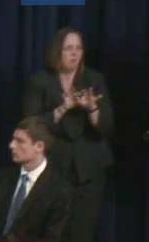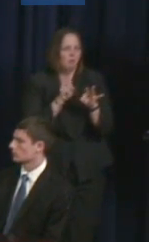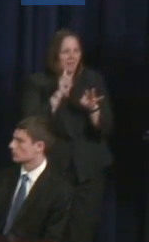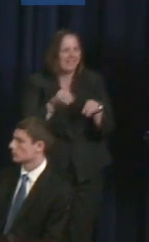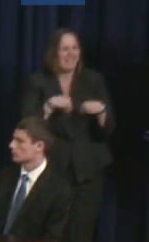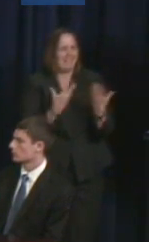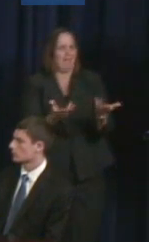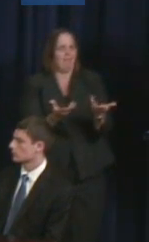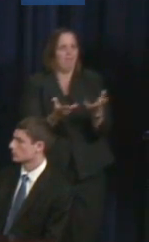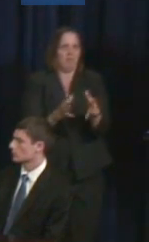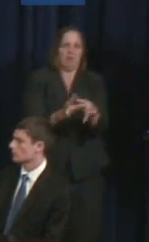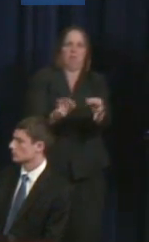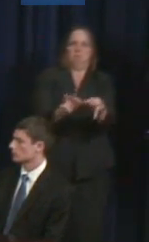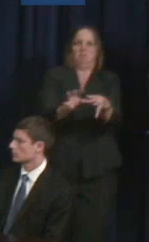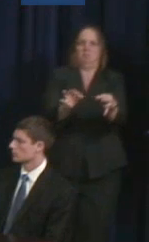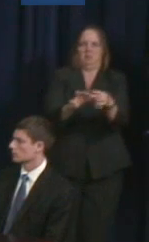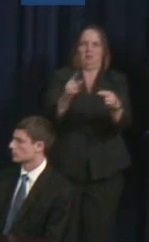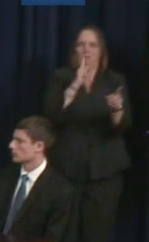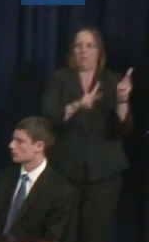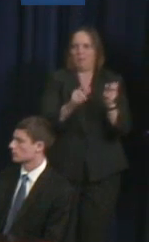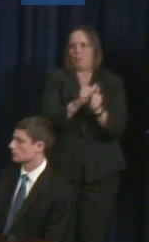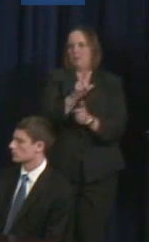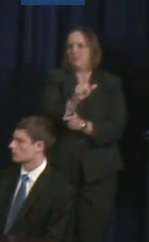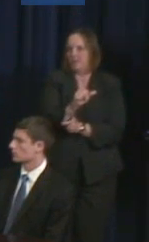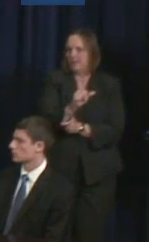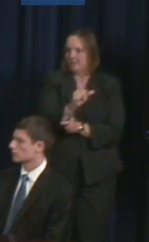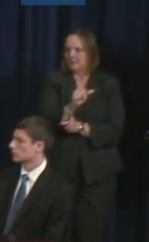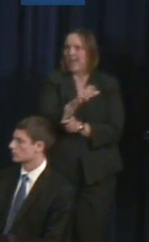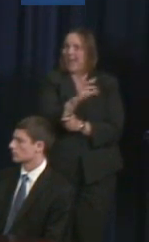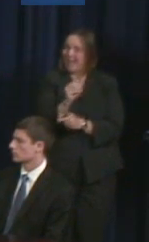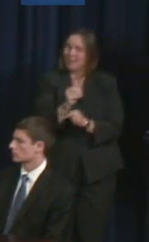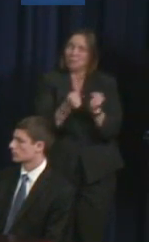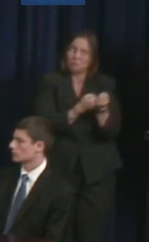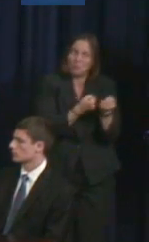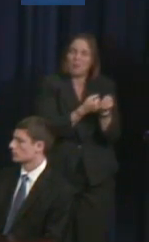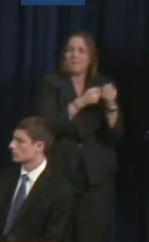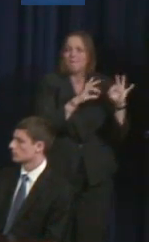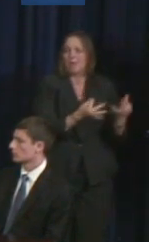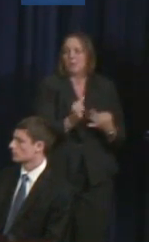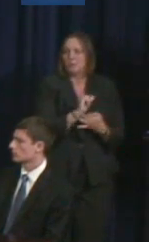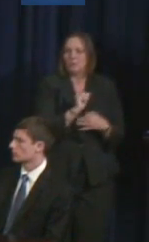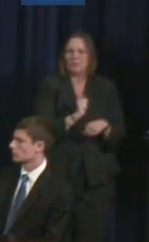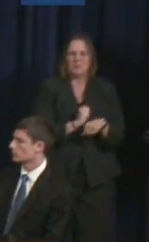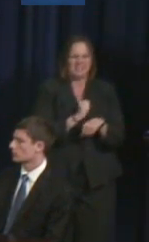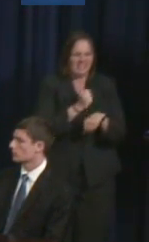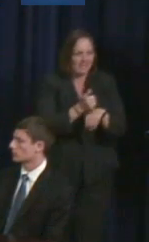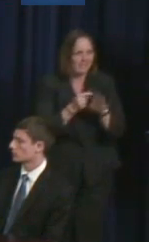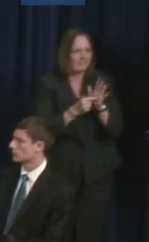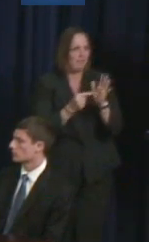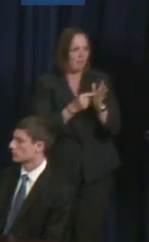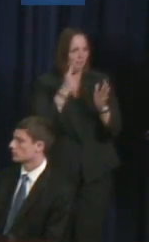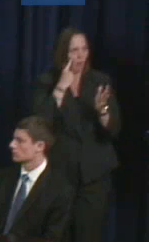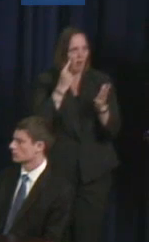family members, and to really set an example for what it is that we're trying to change.